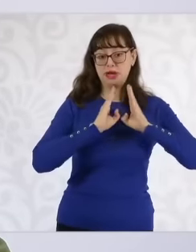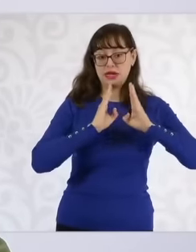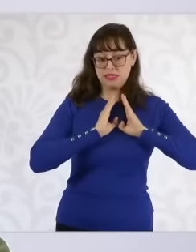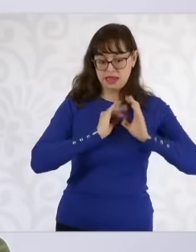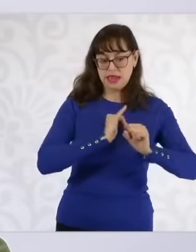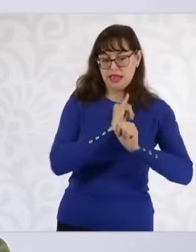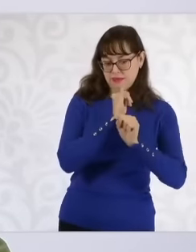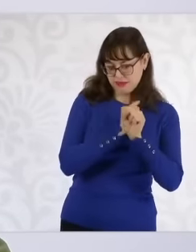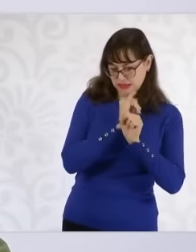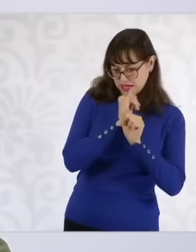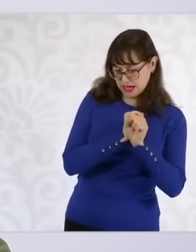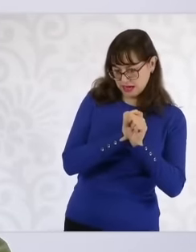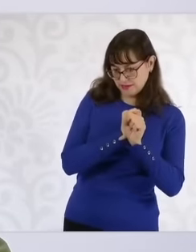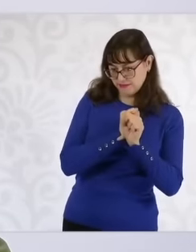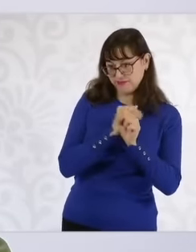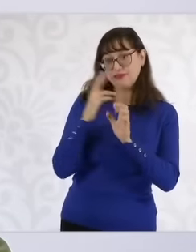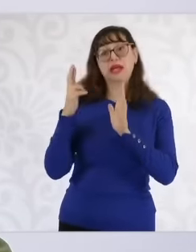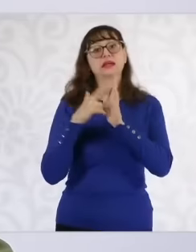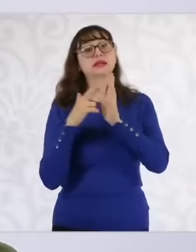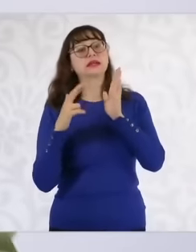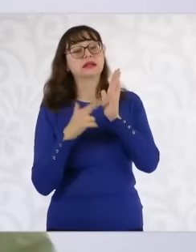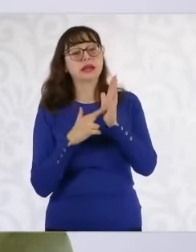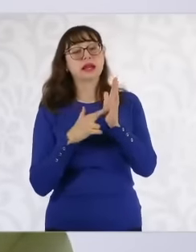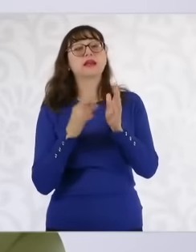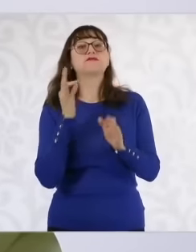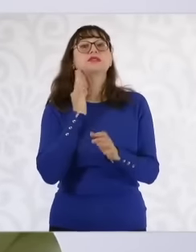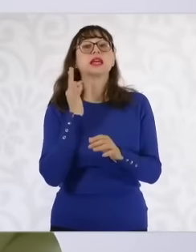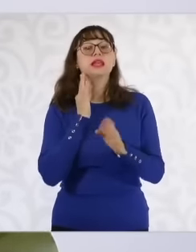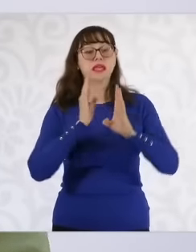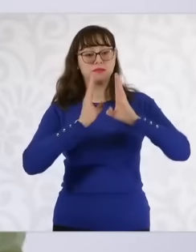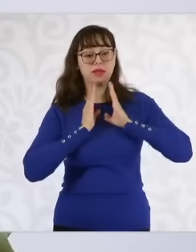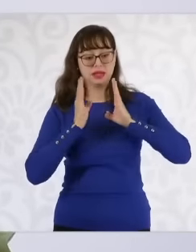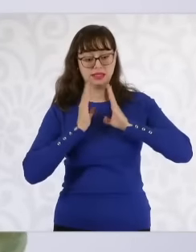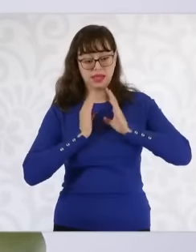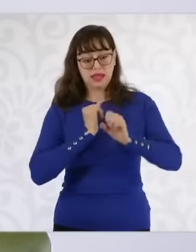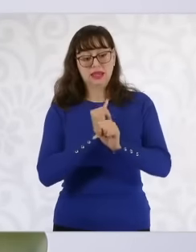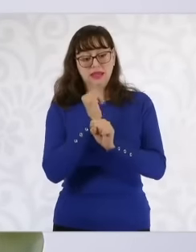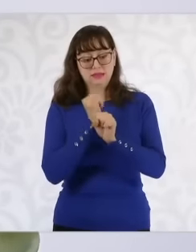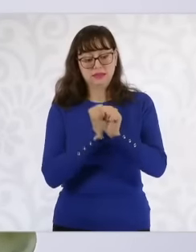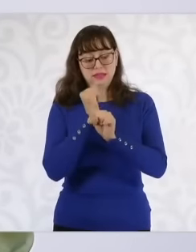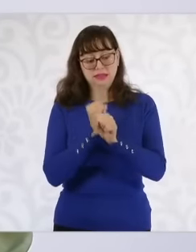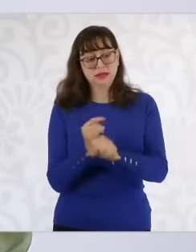the Attorney General's Office of Military Justice, but there is definitely no impunity and